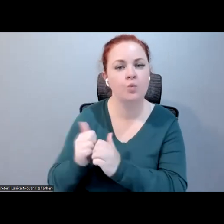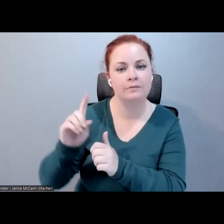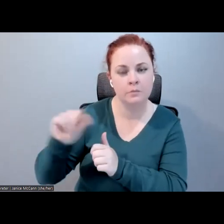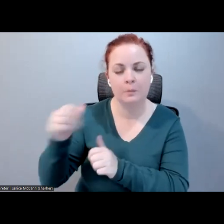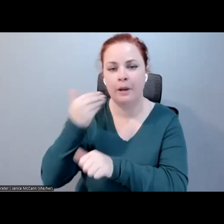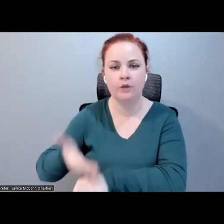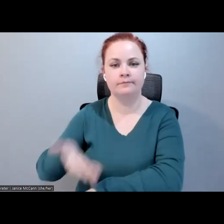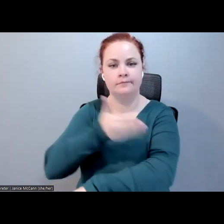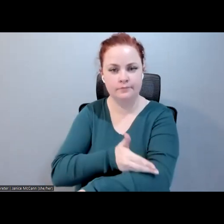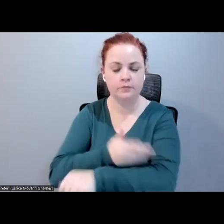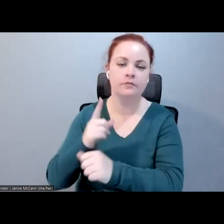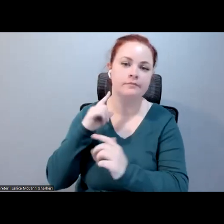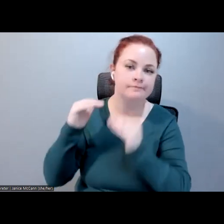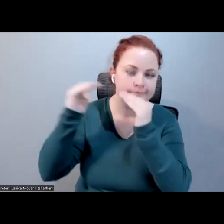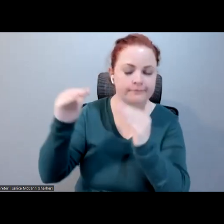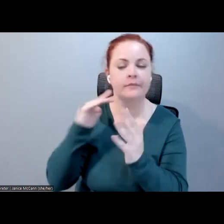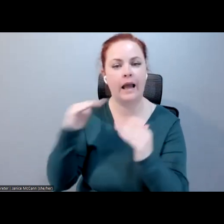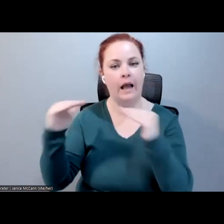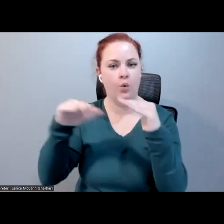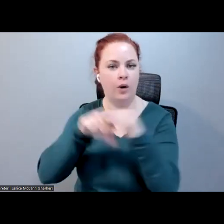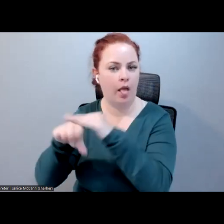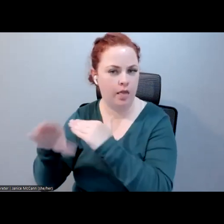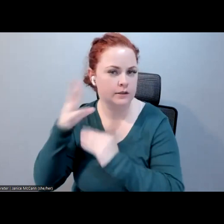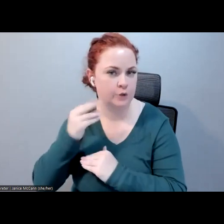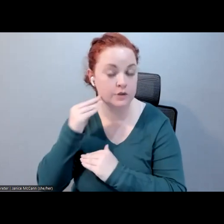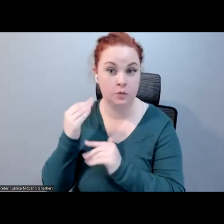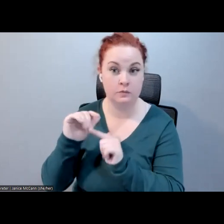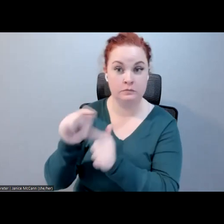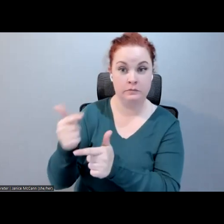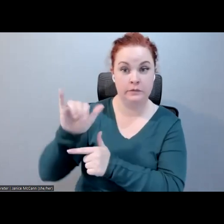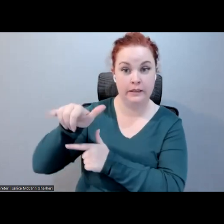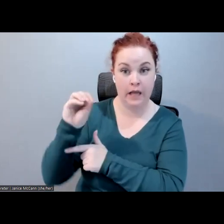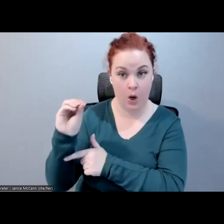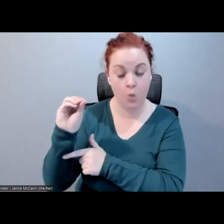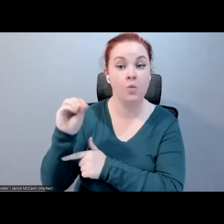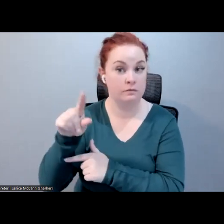equitable experiences. Yao, 10 minutes here, go ahead and